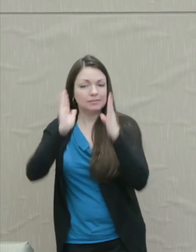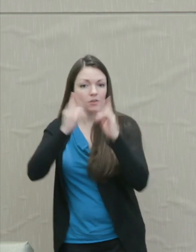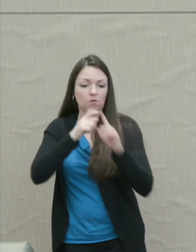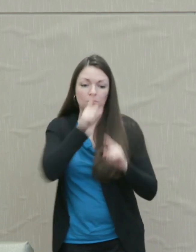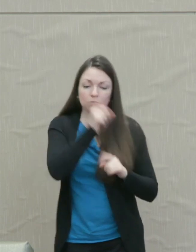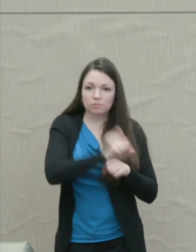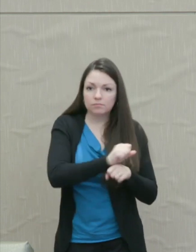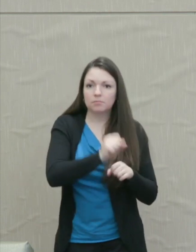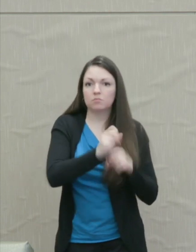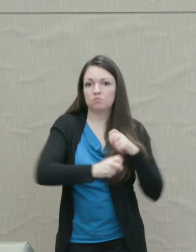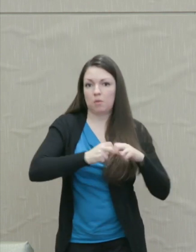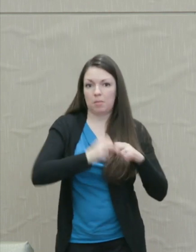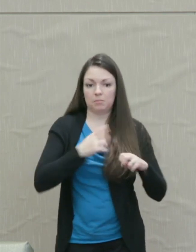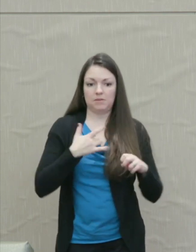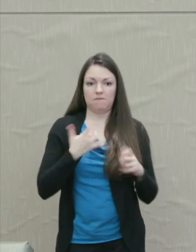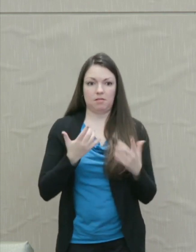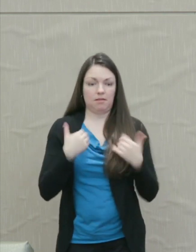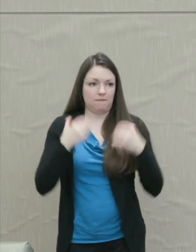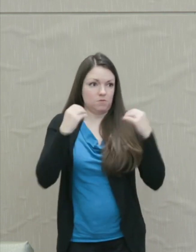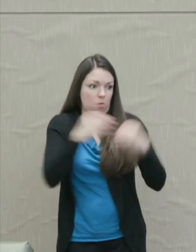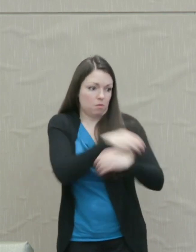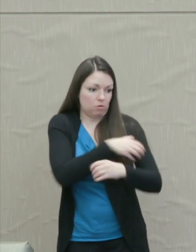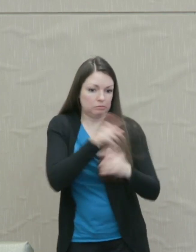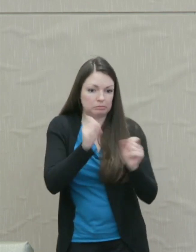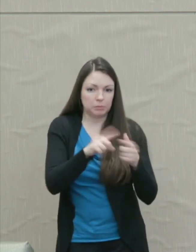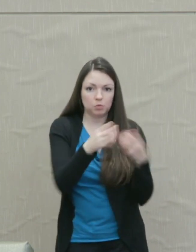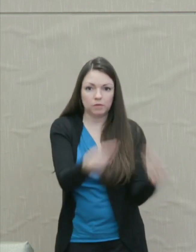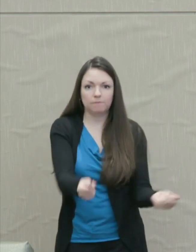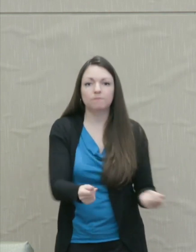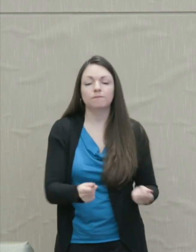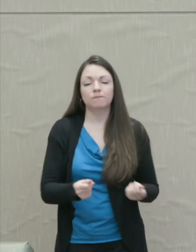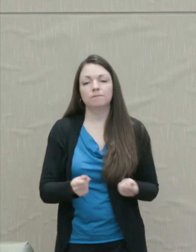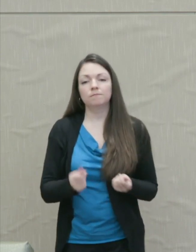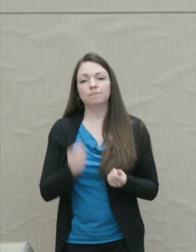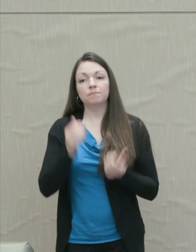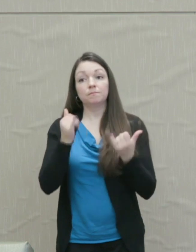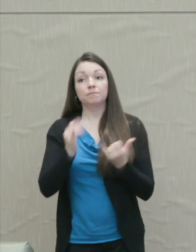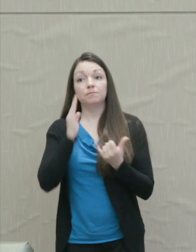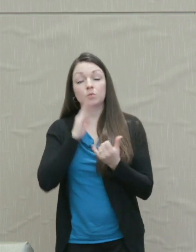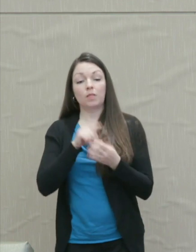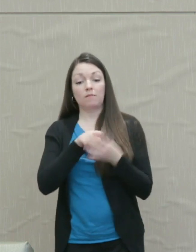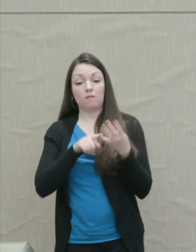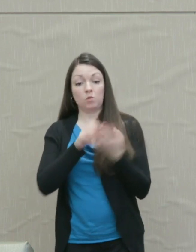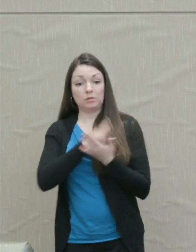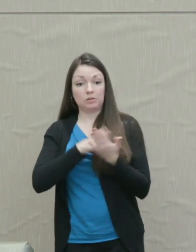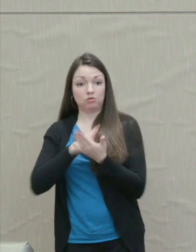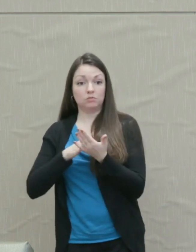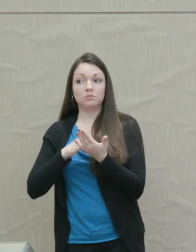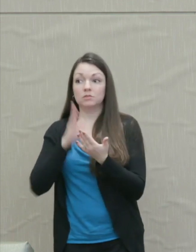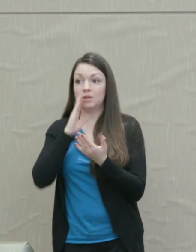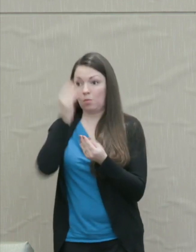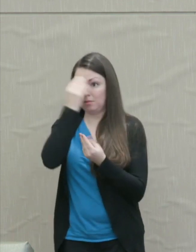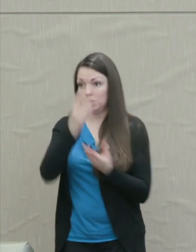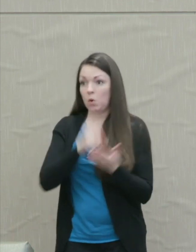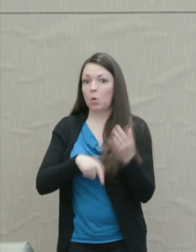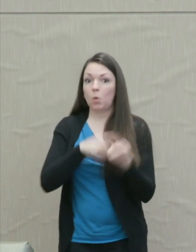that they feel powerless to solve. So there're going to be now four sections and I'll just tell you when each one is starting.